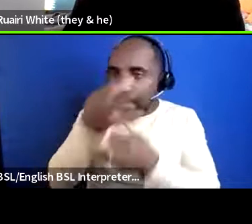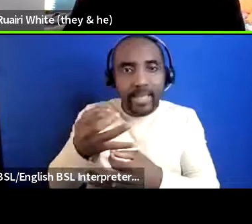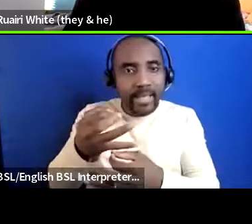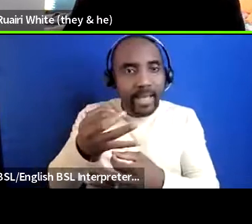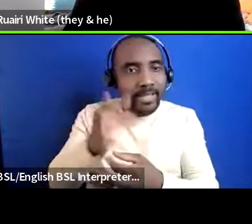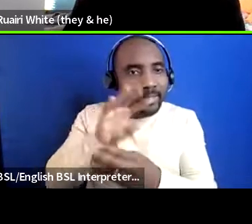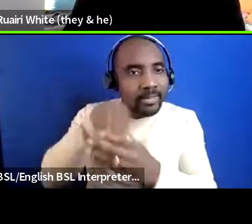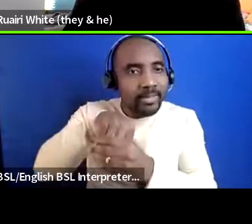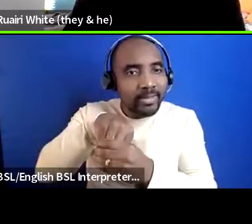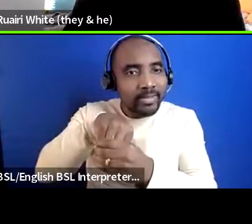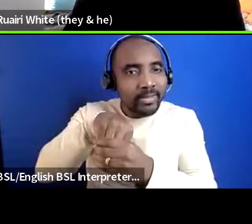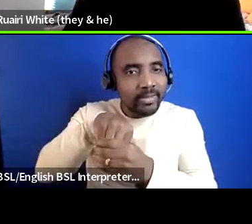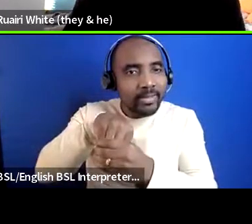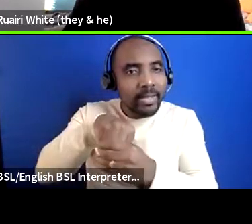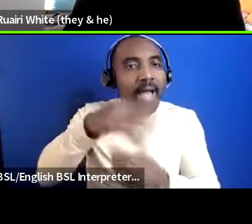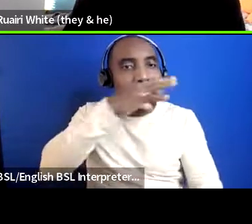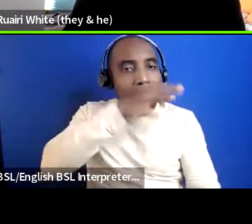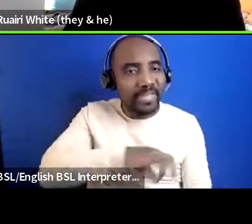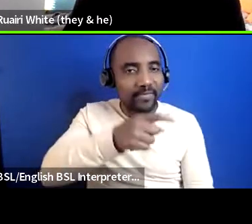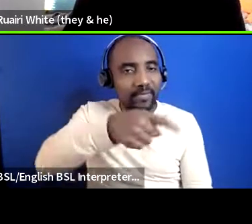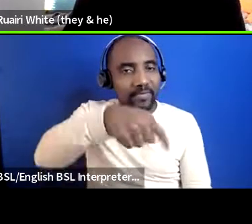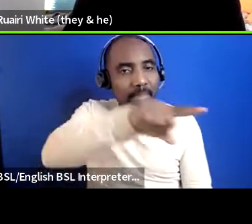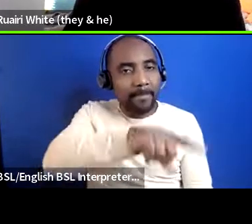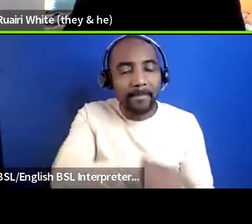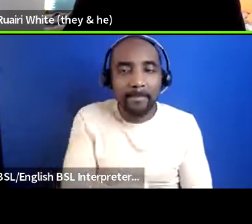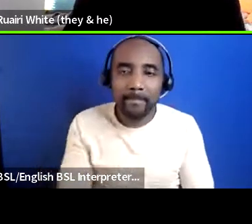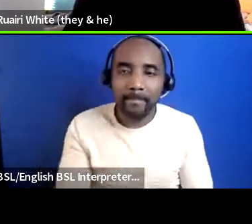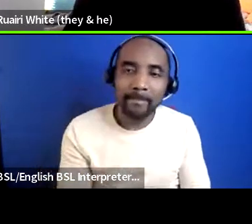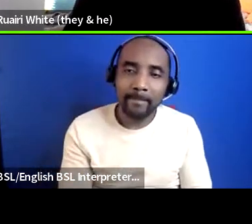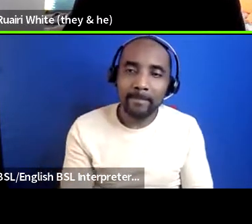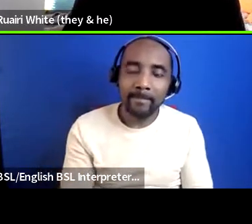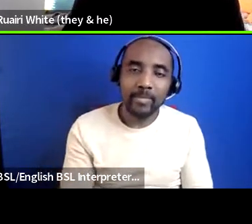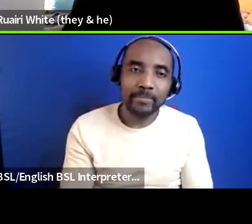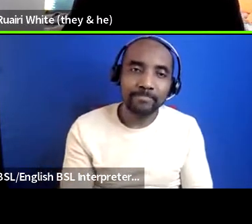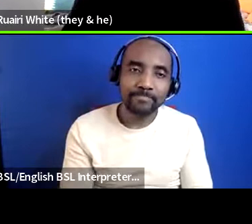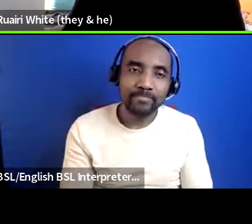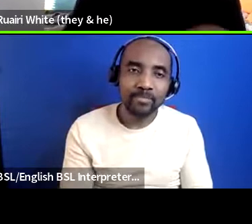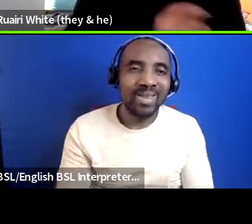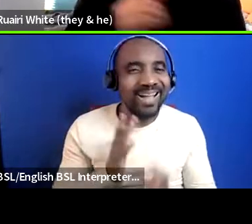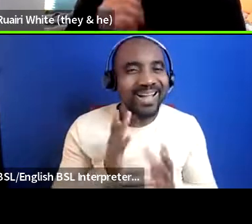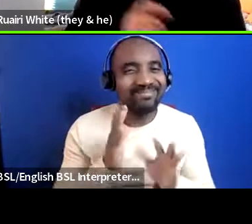that sort of um thing where people feel like they have to fill out a form to kind of